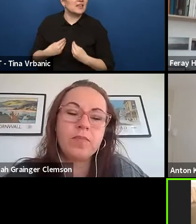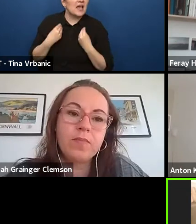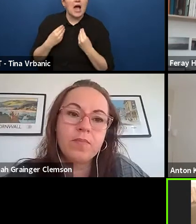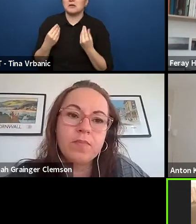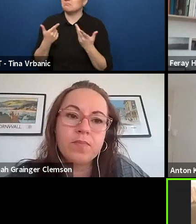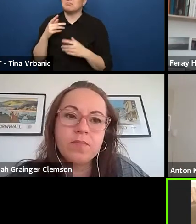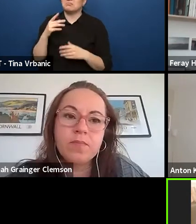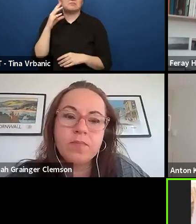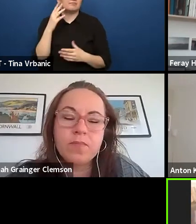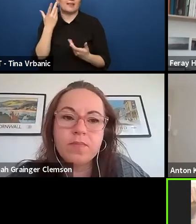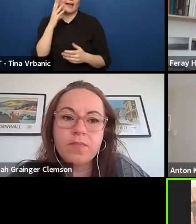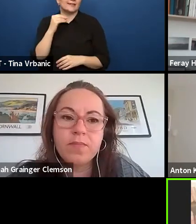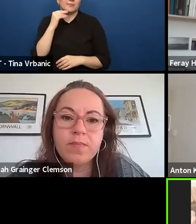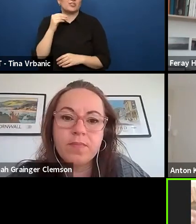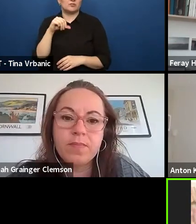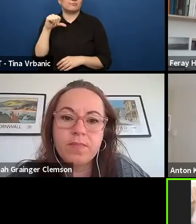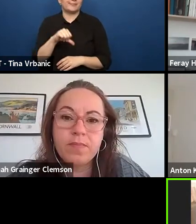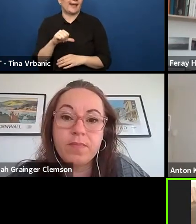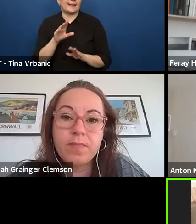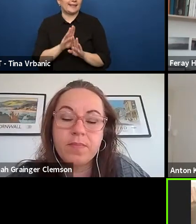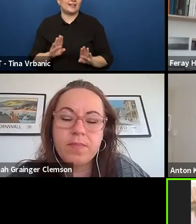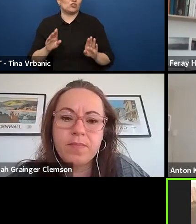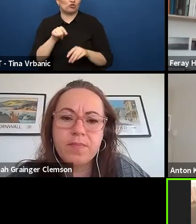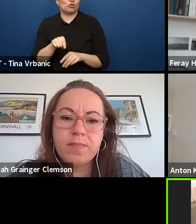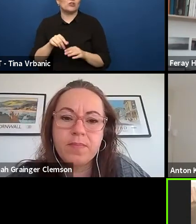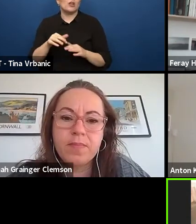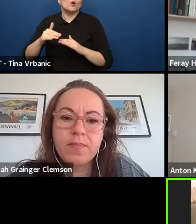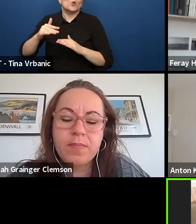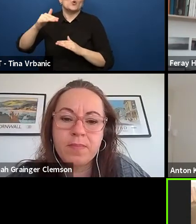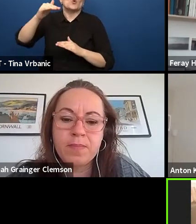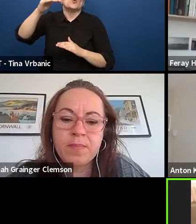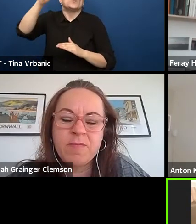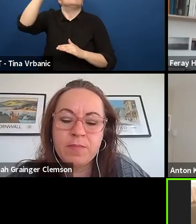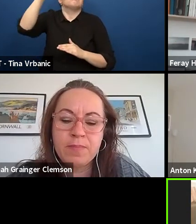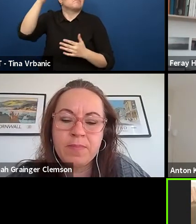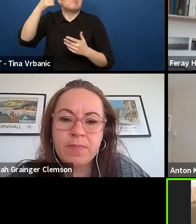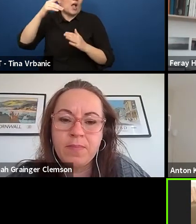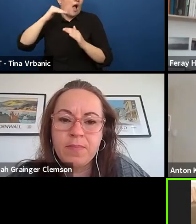So, this is the space we need to take care of the experience